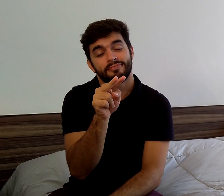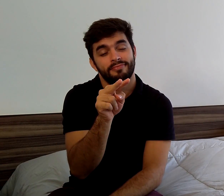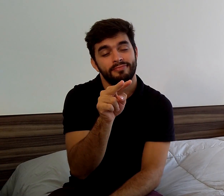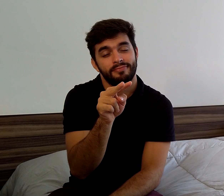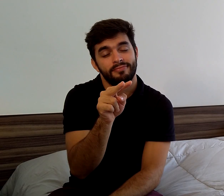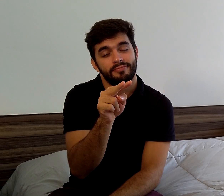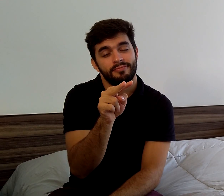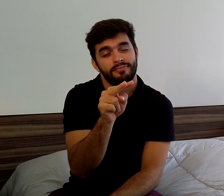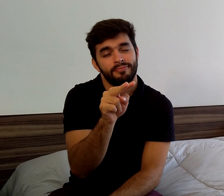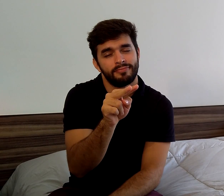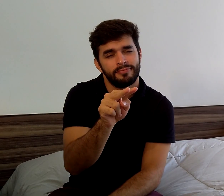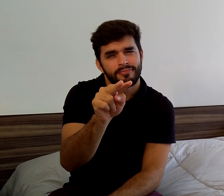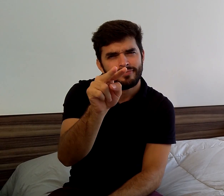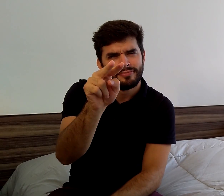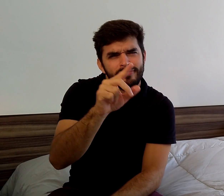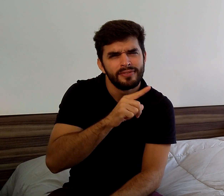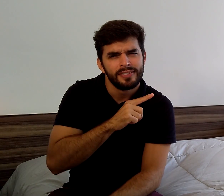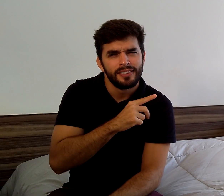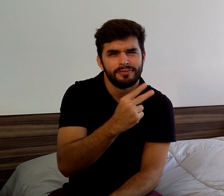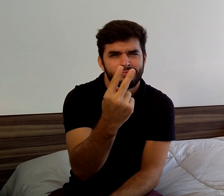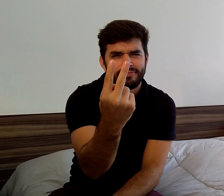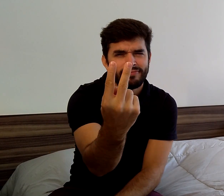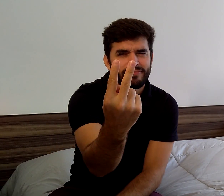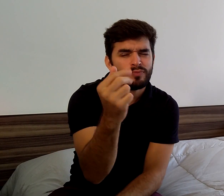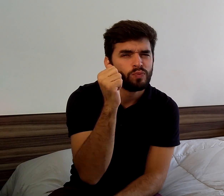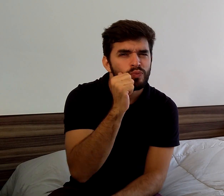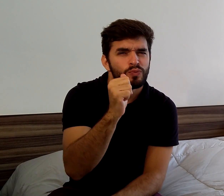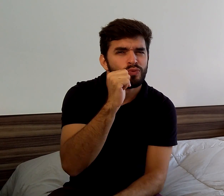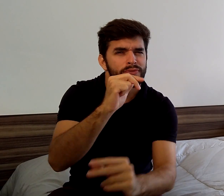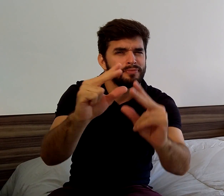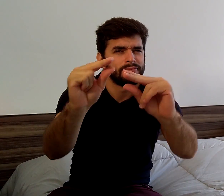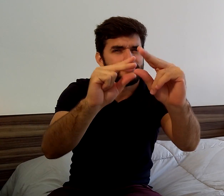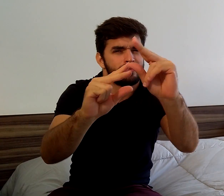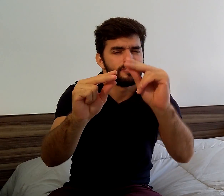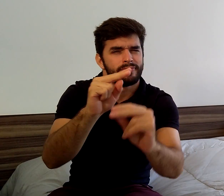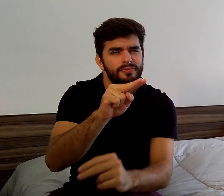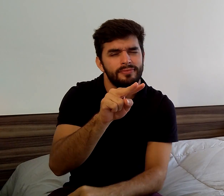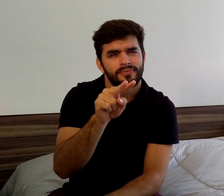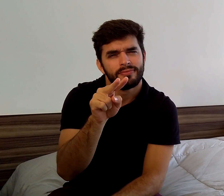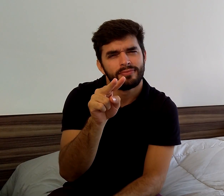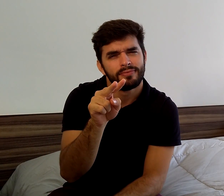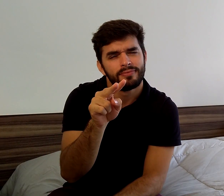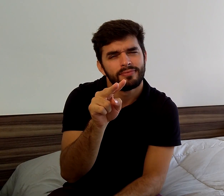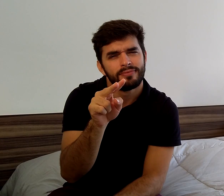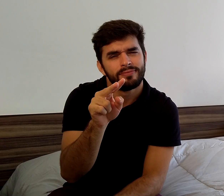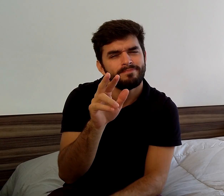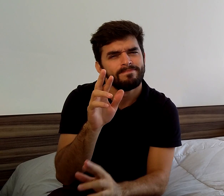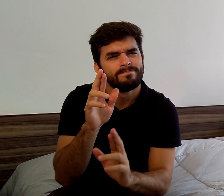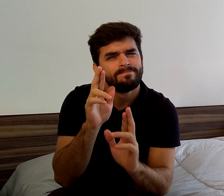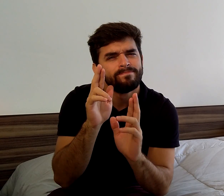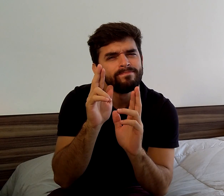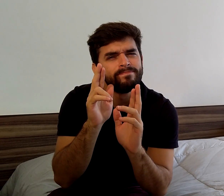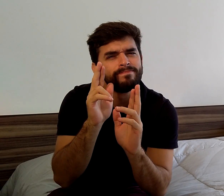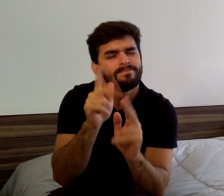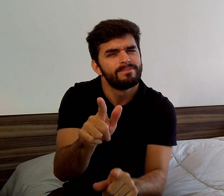I raised my eyes and I noticed some girls talking. I looked them.